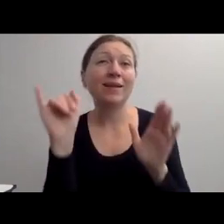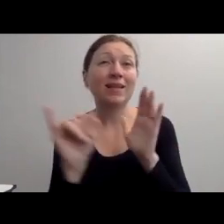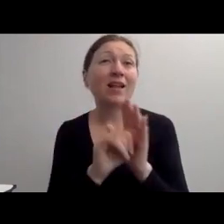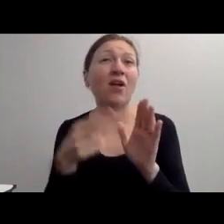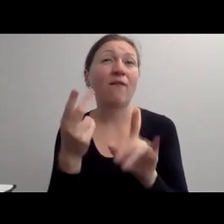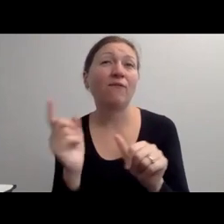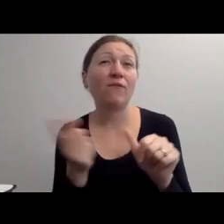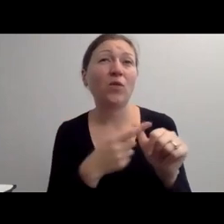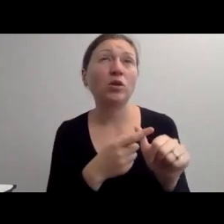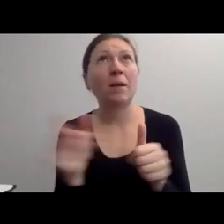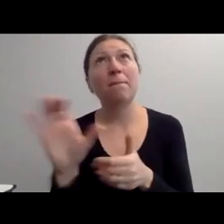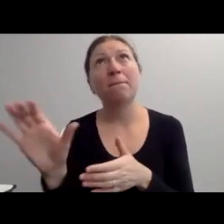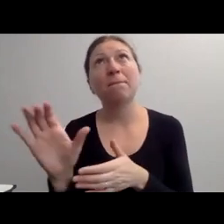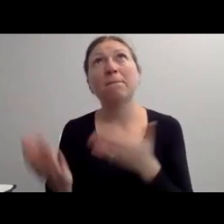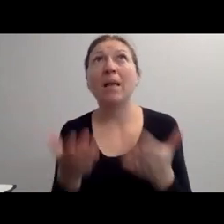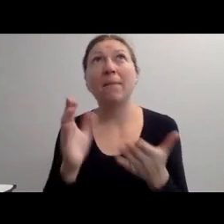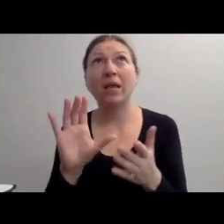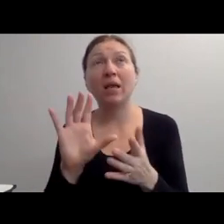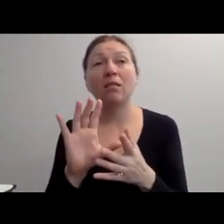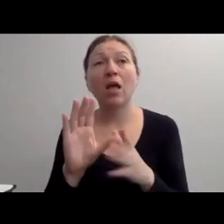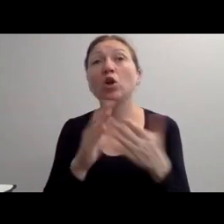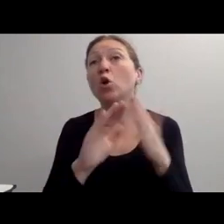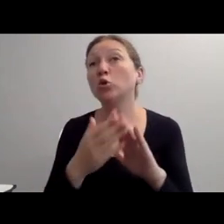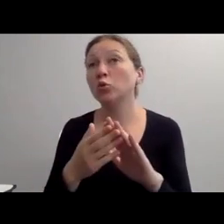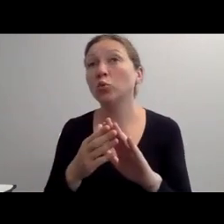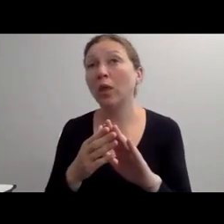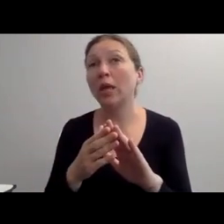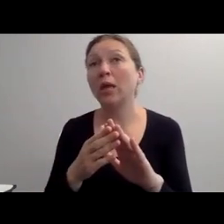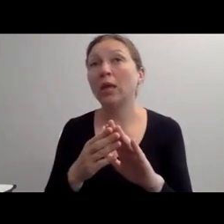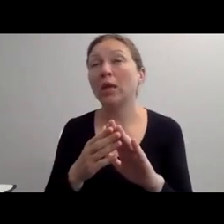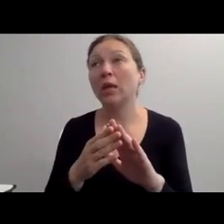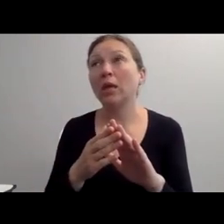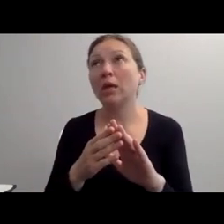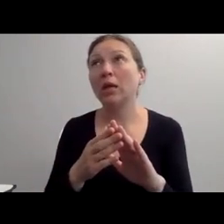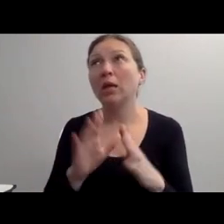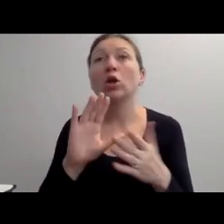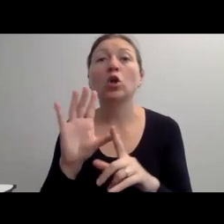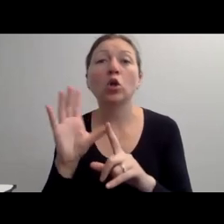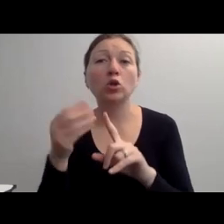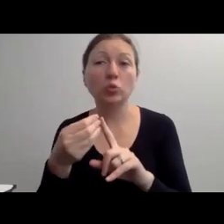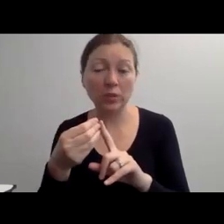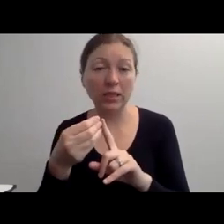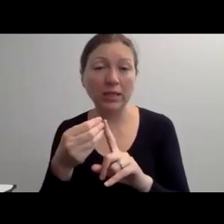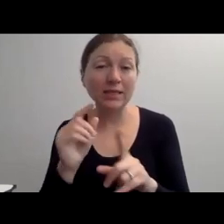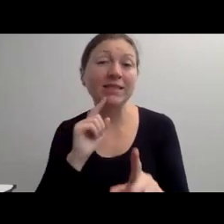I WANT TO GO TO THE CHAT BOX. AND I WANT TO ASK A QUESTION.